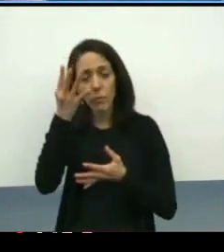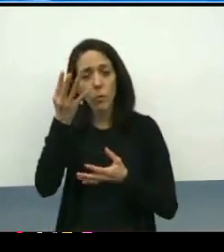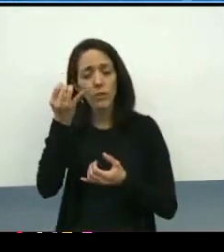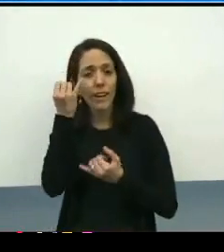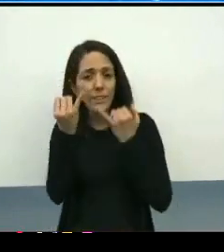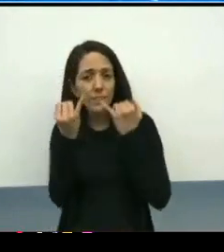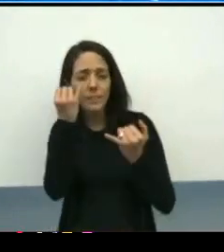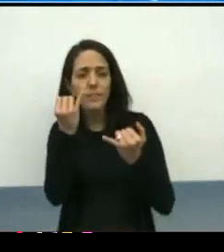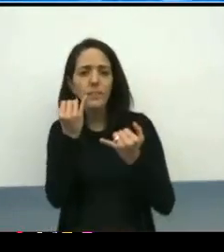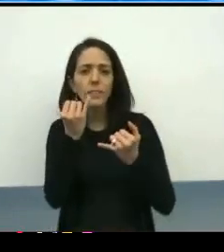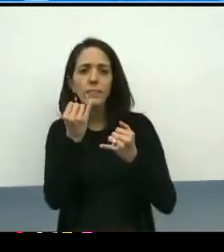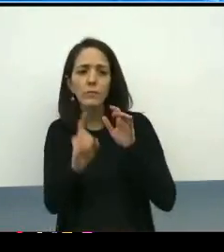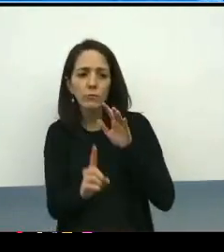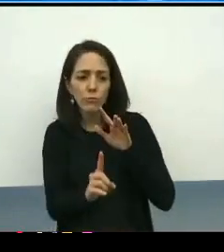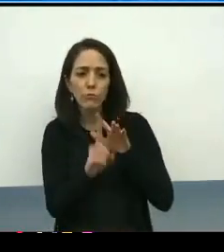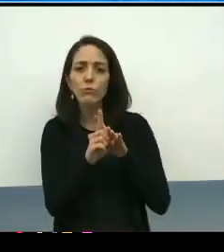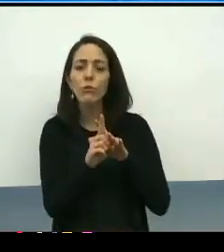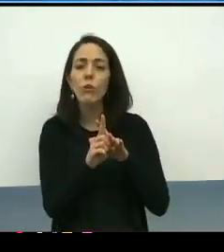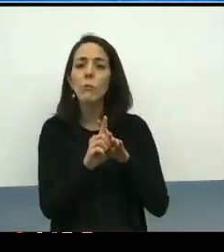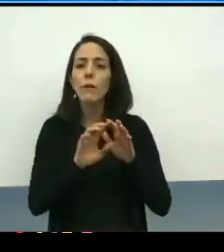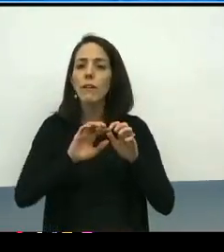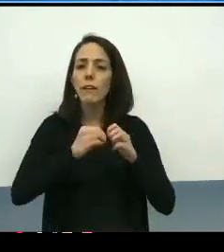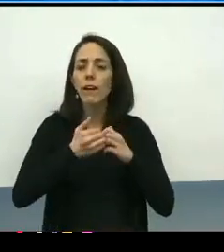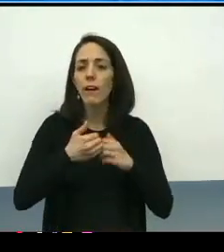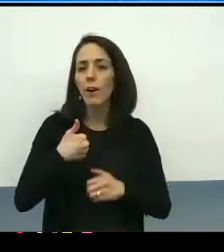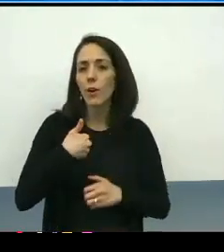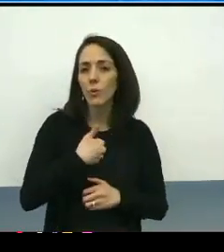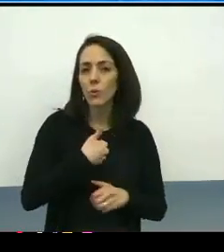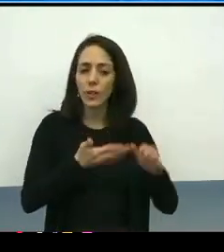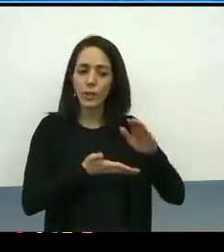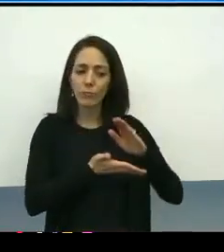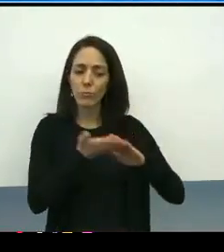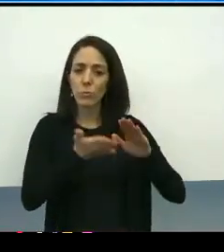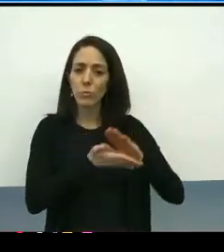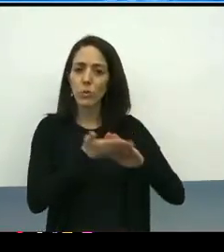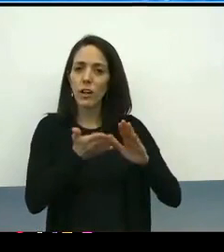in how we ran the oversight committee meeting.